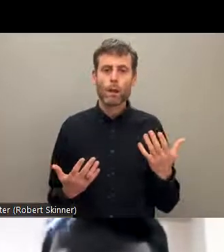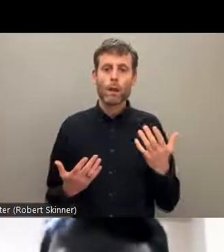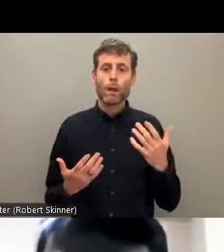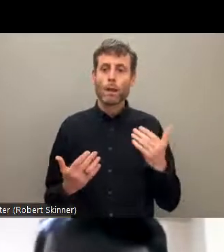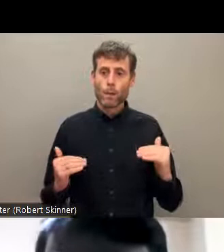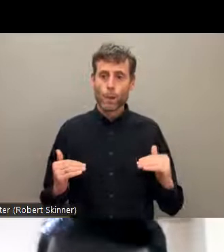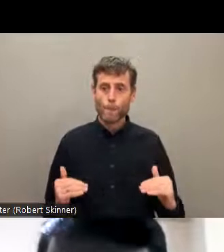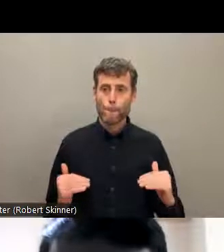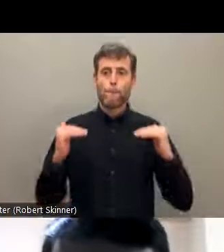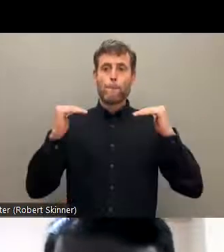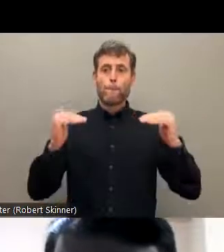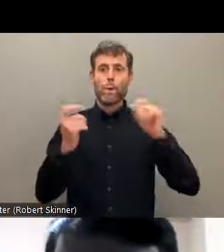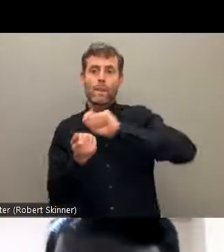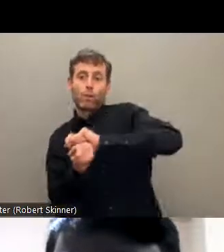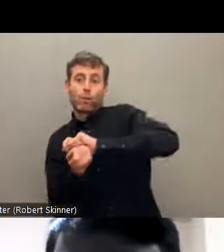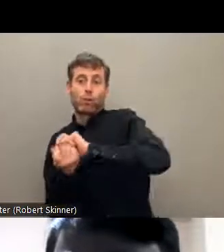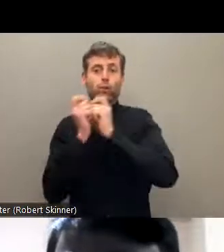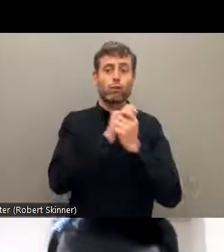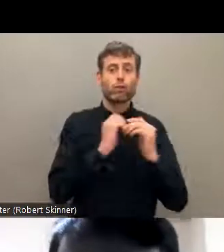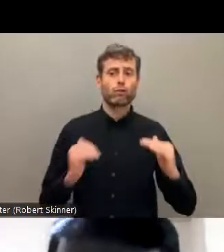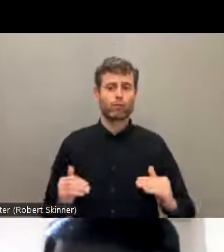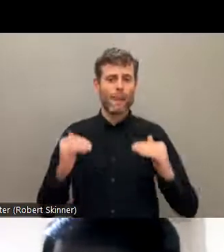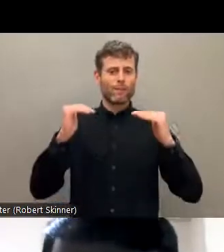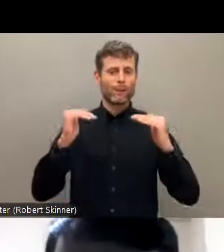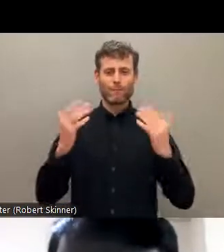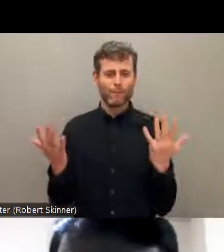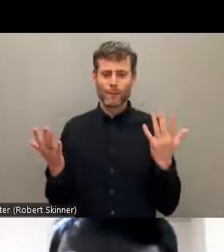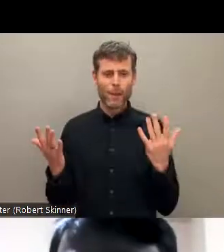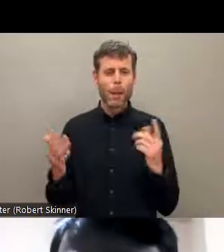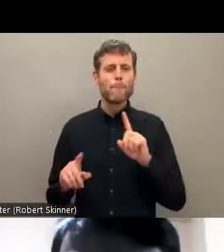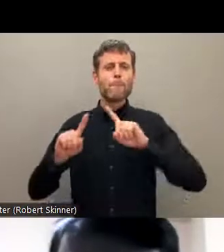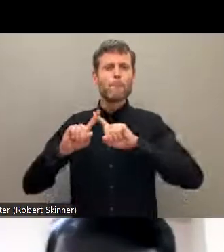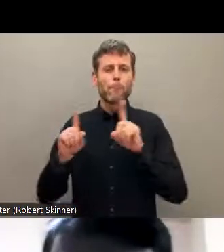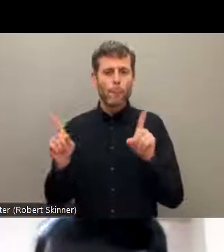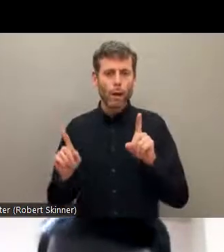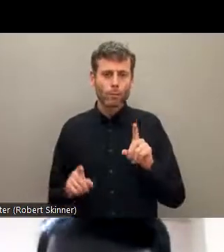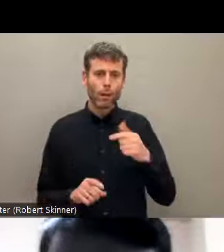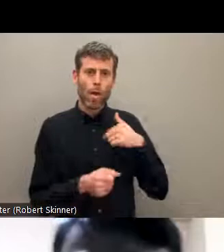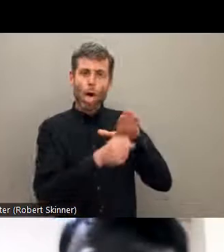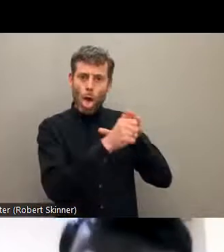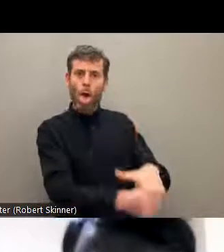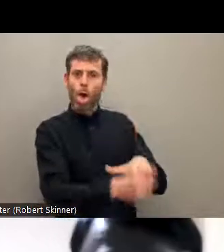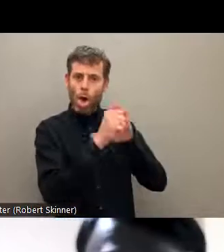So there is a big debate whether to, you know, talk about the transformation or start with